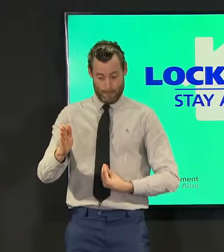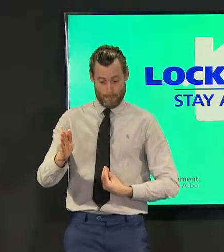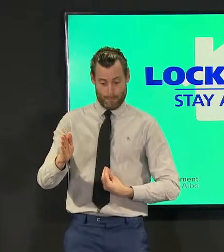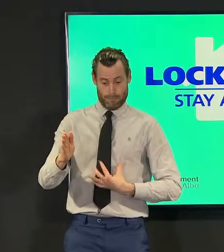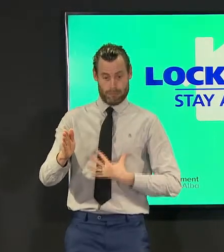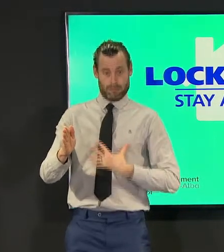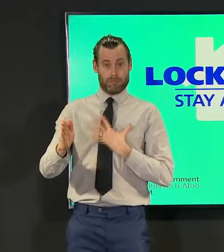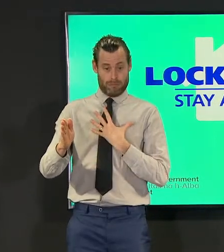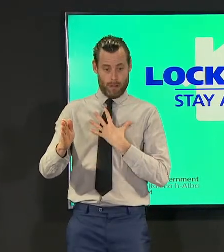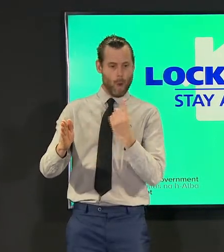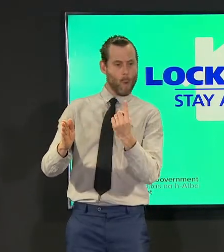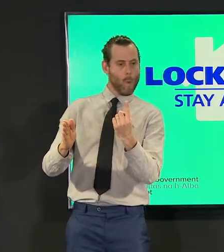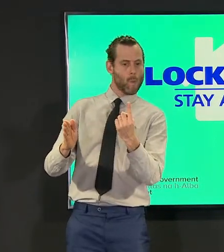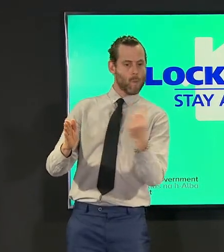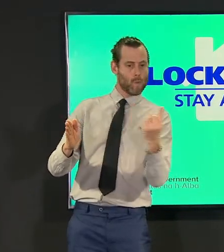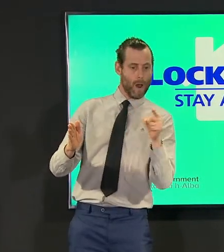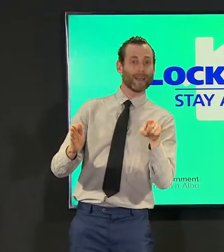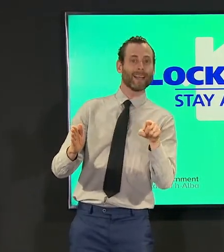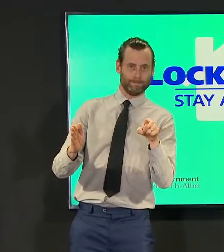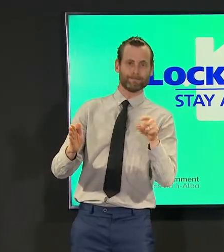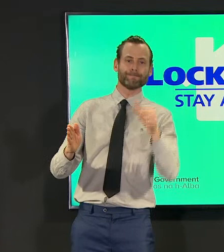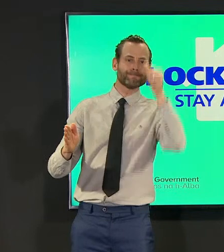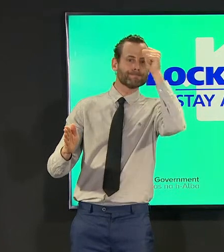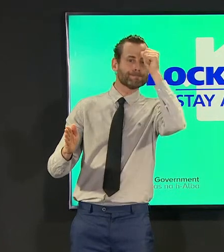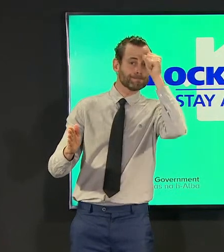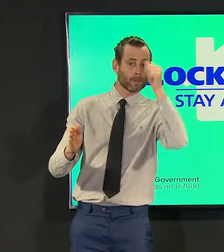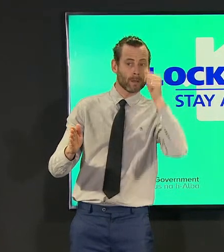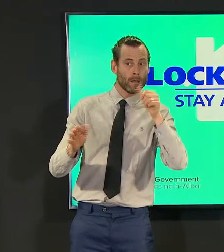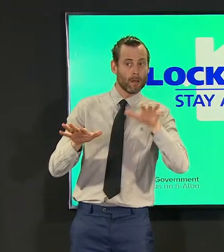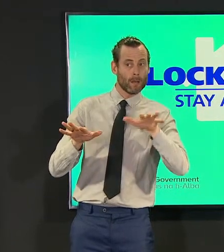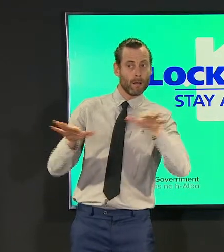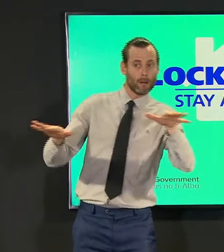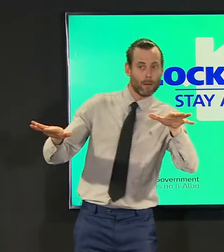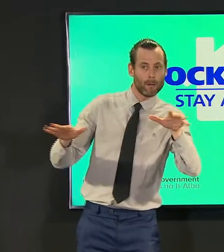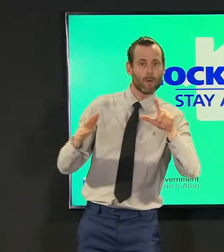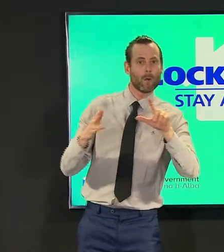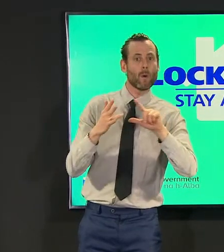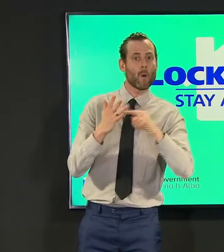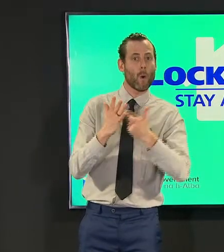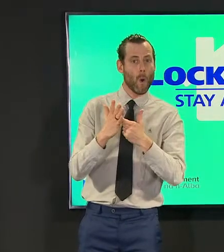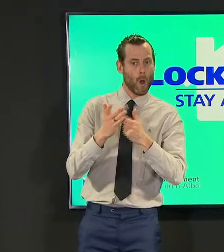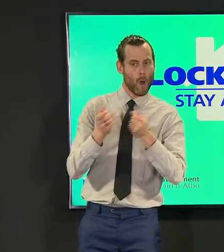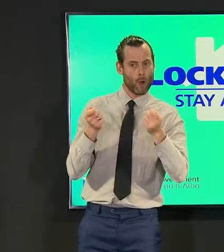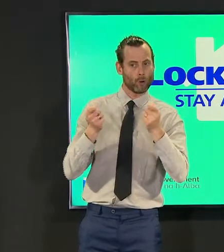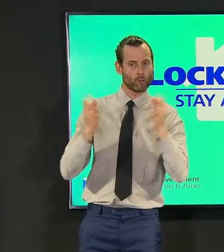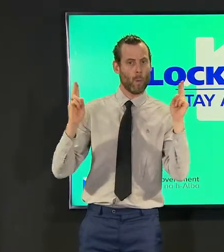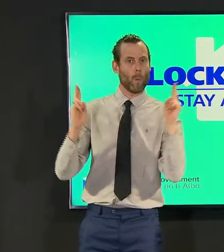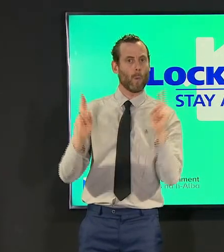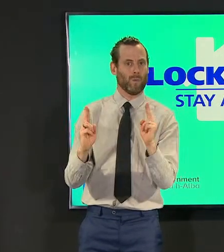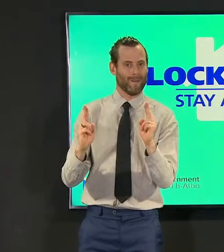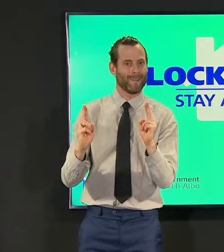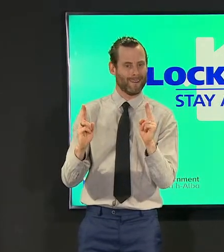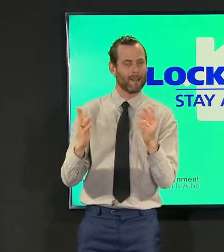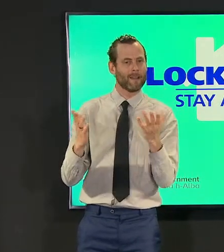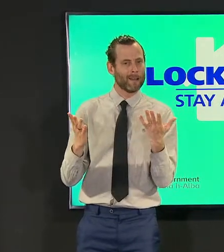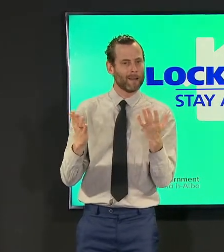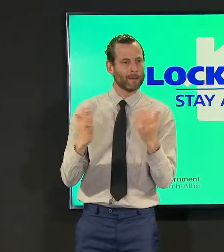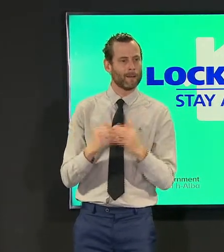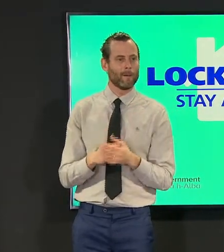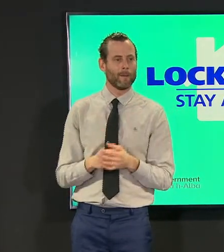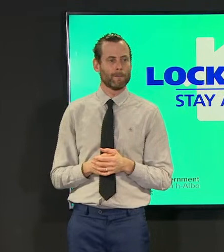to be sure that progress is not just being made but is being sustained now of course if we see